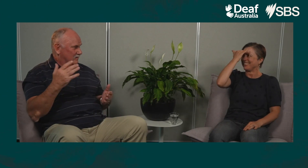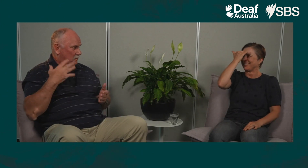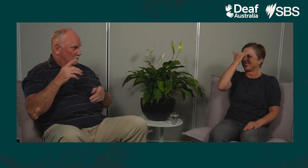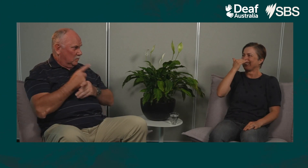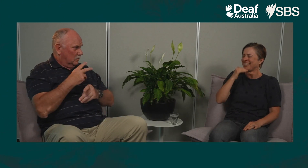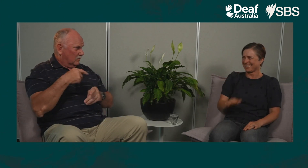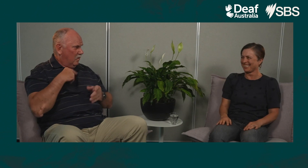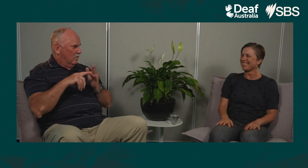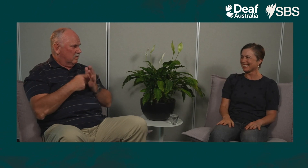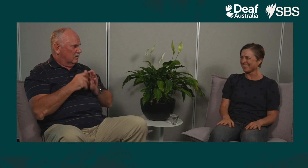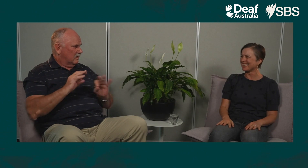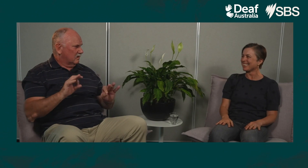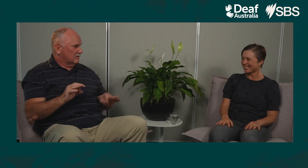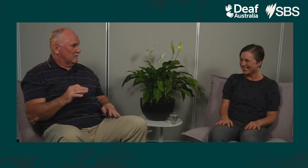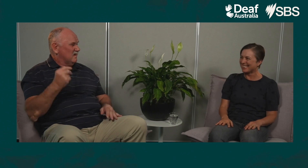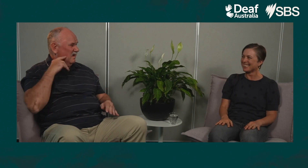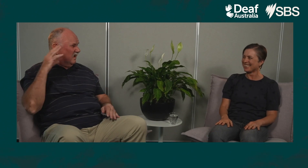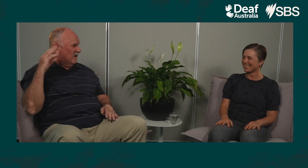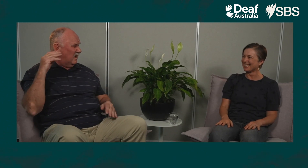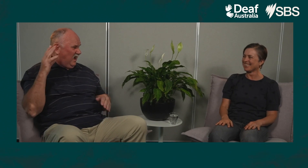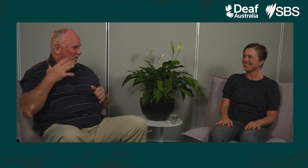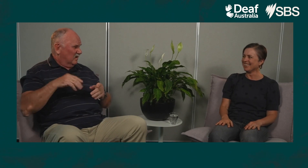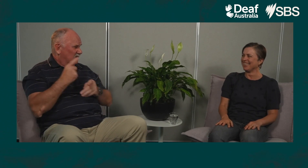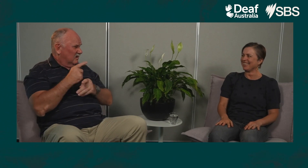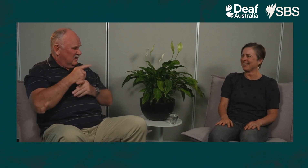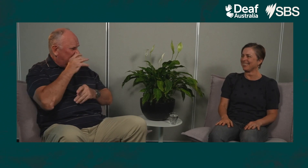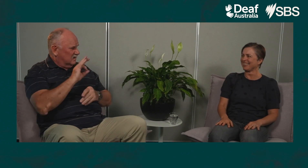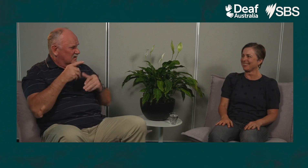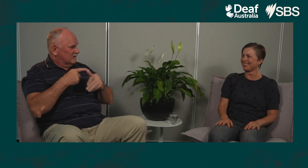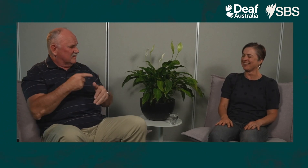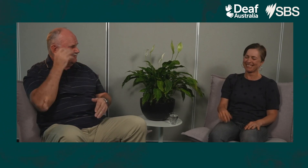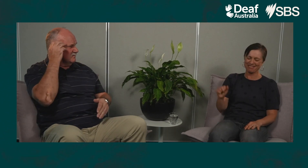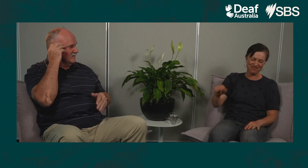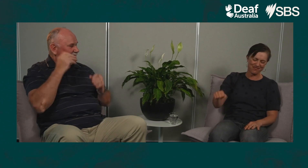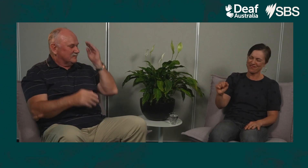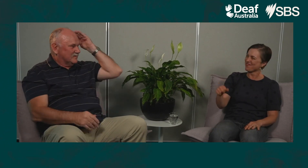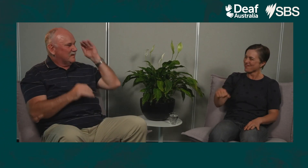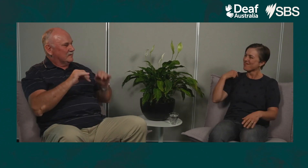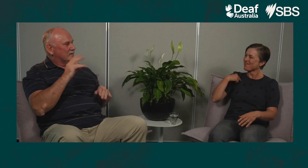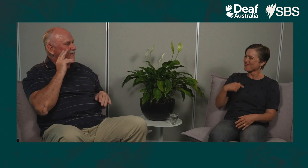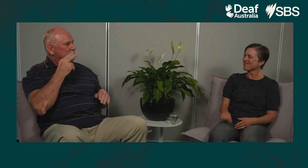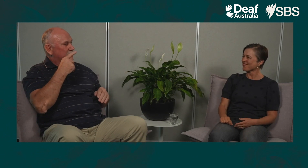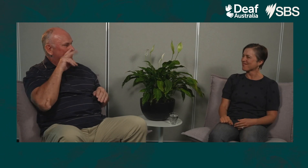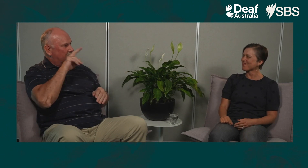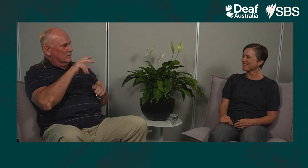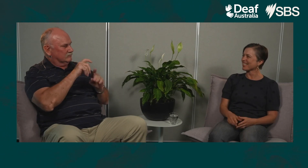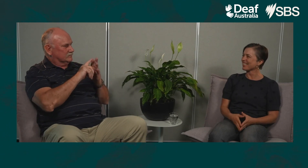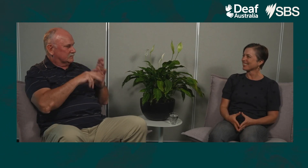Yeah, you're uncertain about whether somebody wants to speak to you or not. And those who keep on speaking at you and they’re thinking, ‘why isn't he responding to me?’